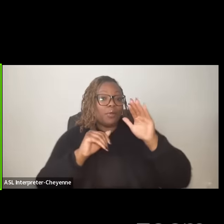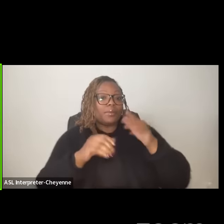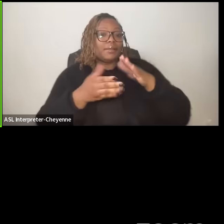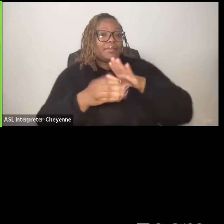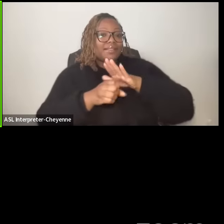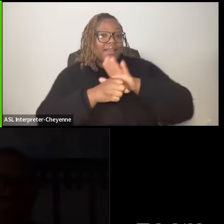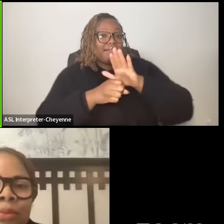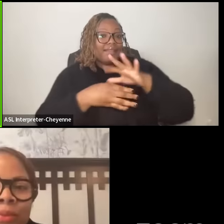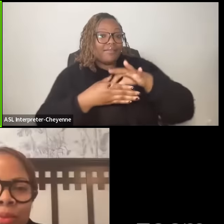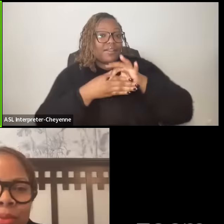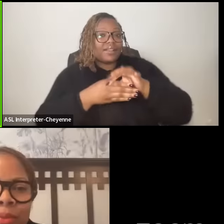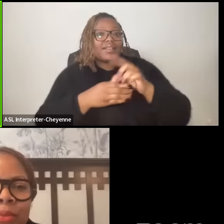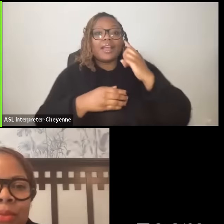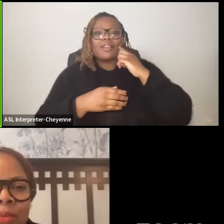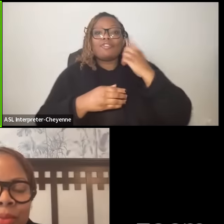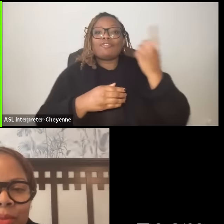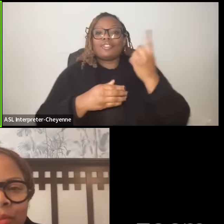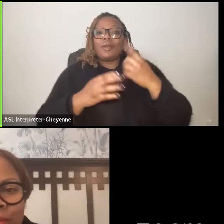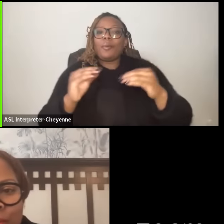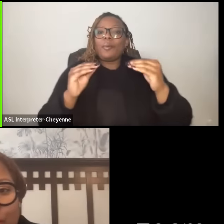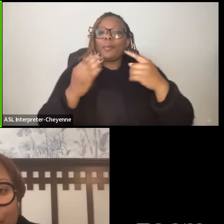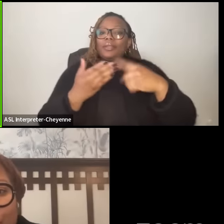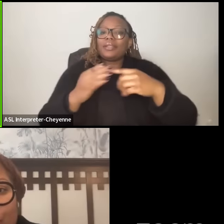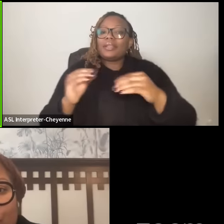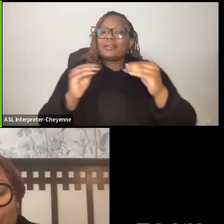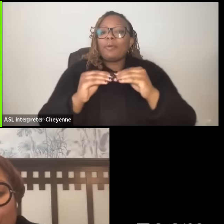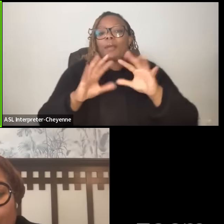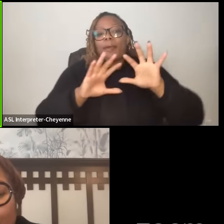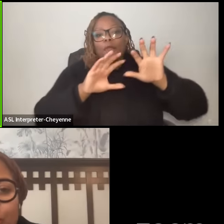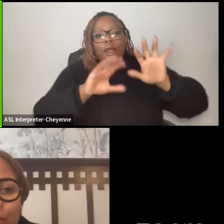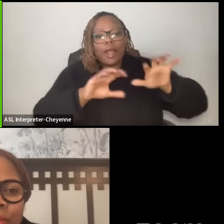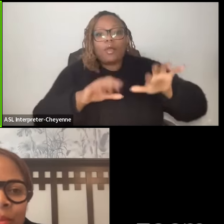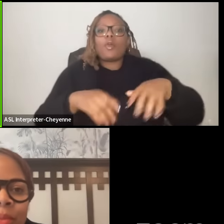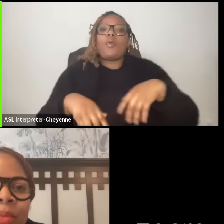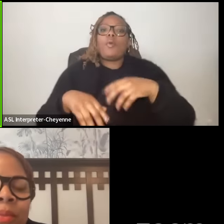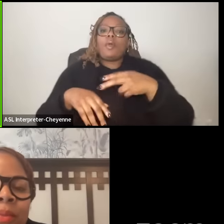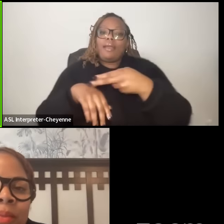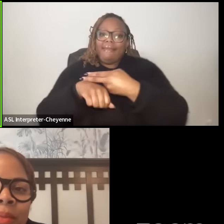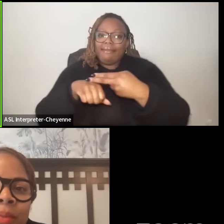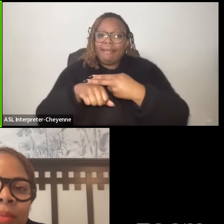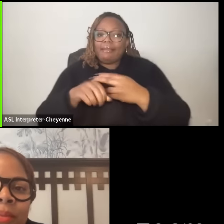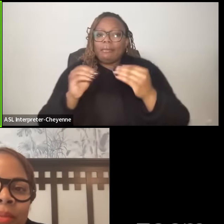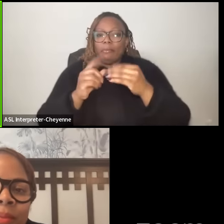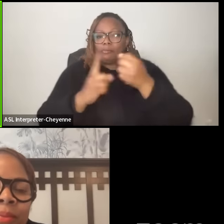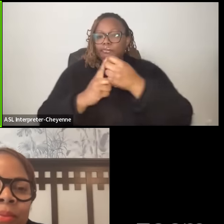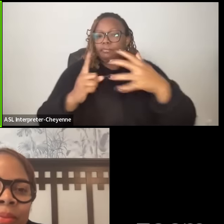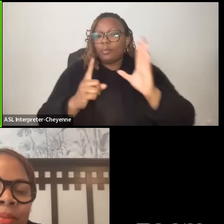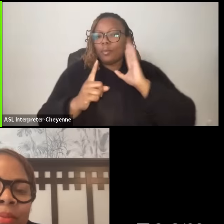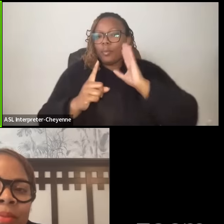know that someone's going to talk more about Congo and Haiti uh in a in a little bit but um that gets